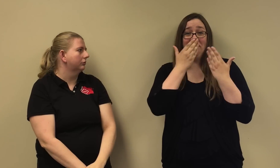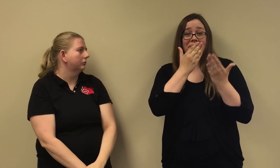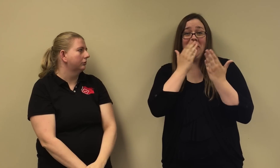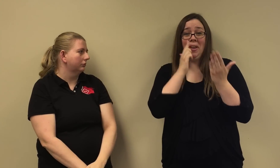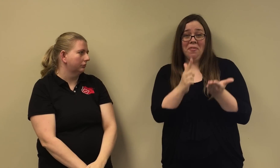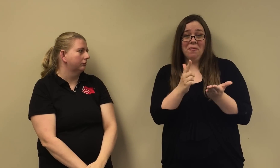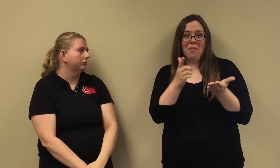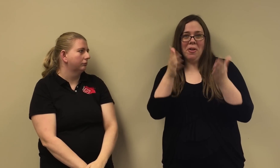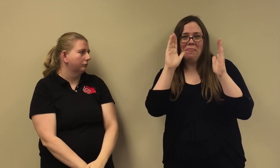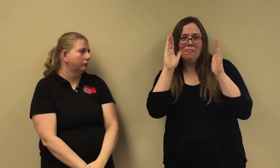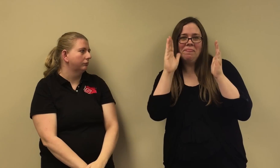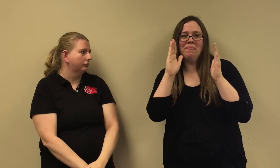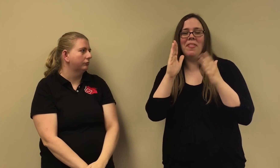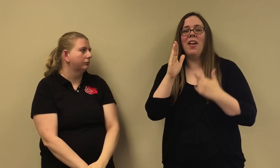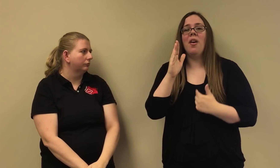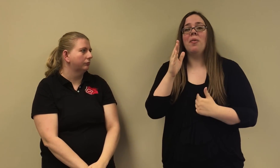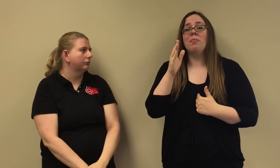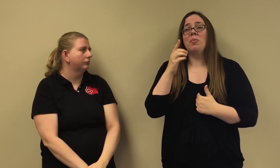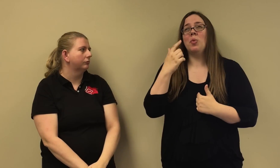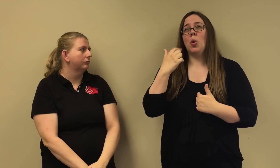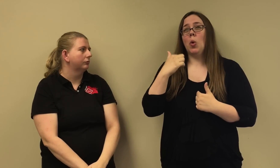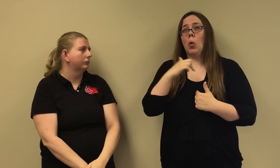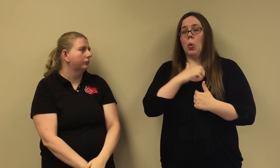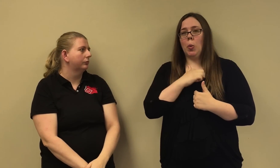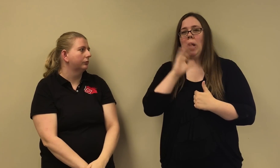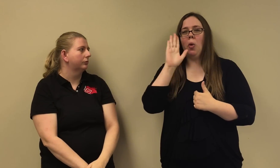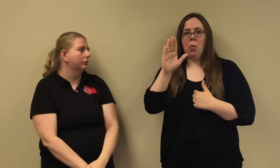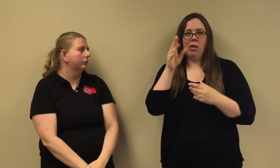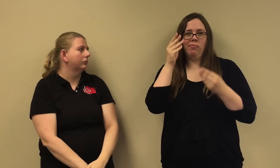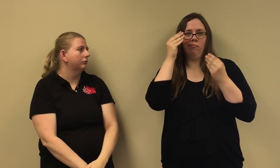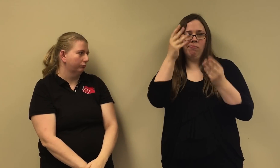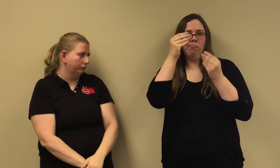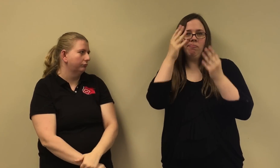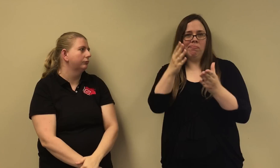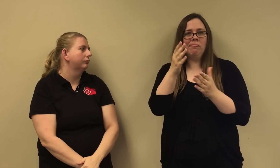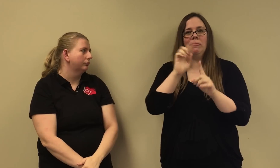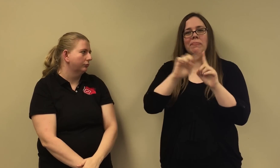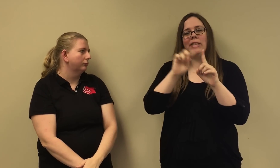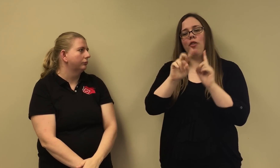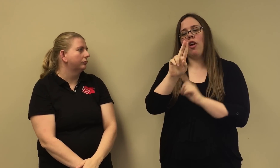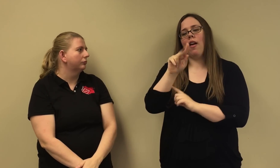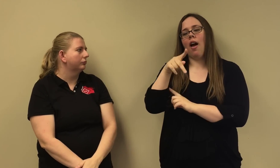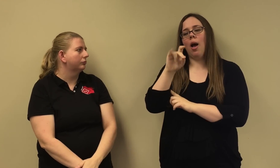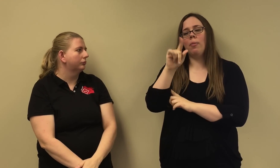So, with that, We would like to thank you for listening to us, and we will keep you updated